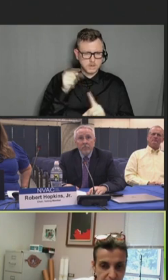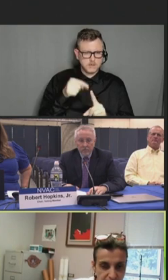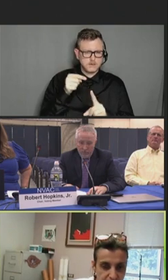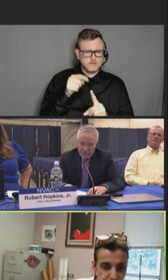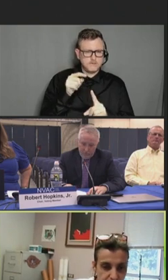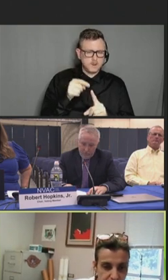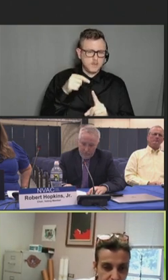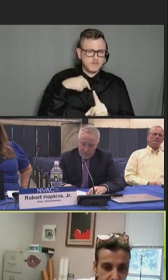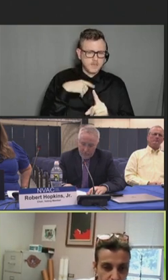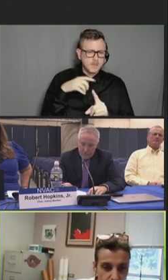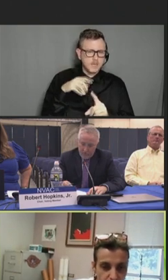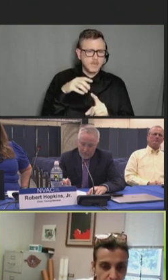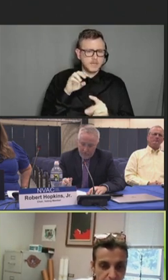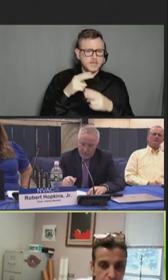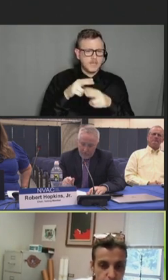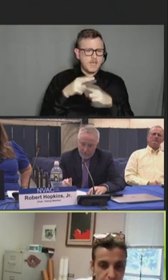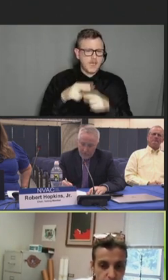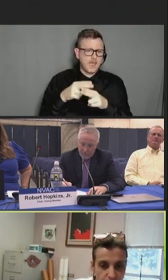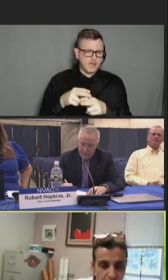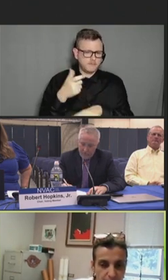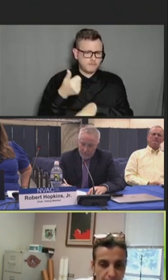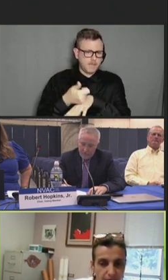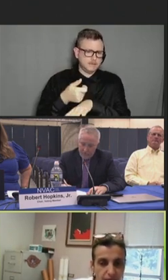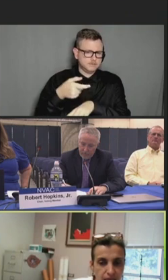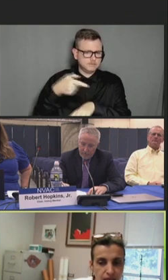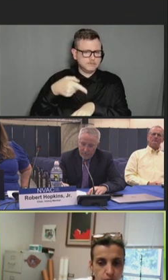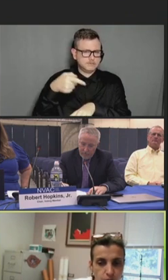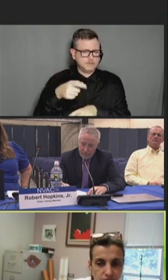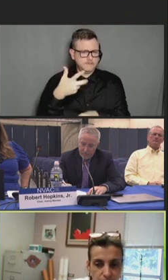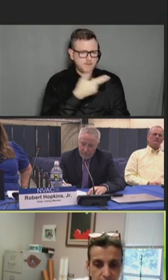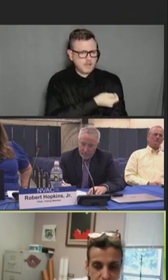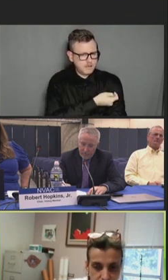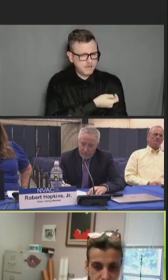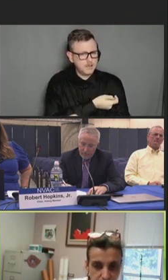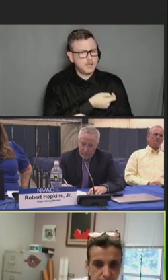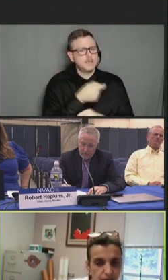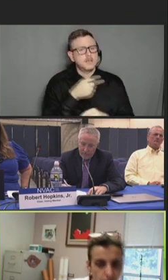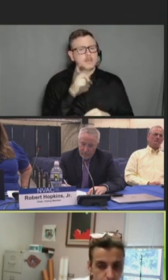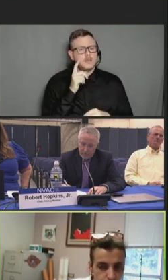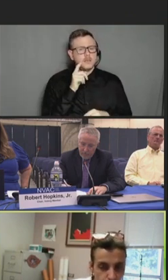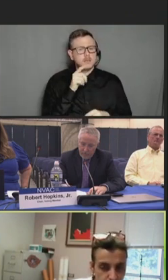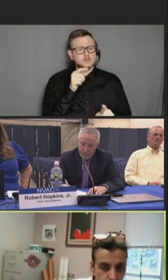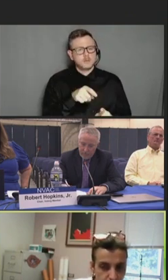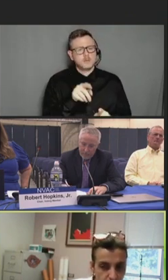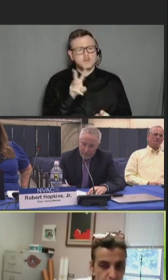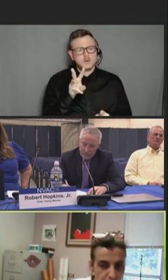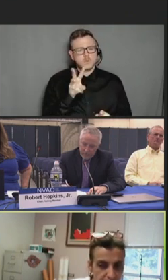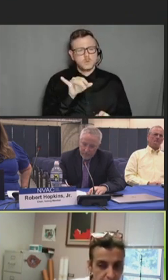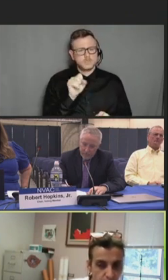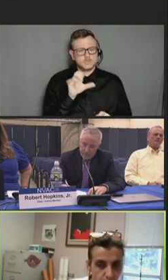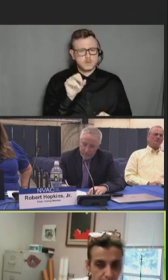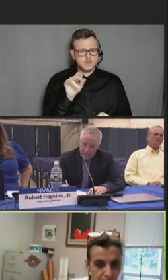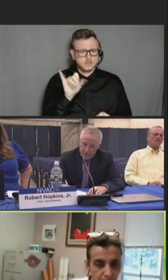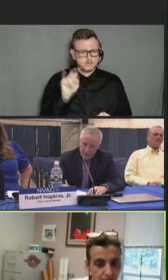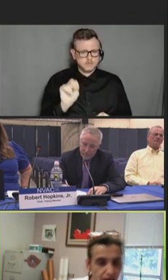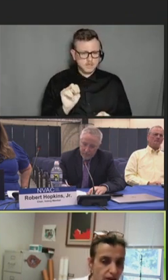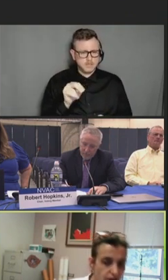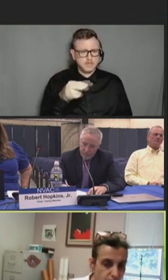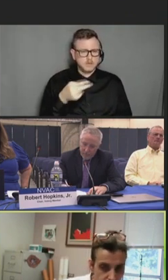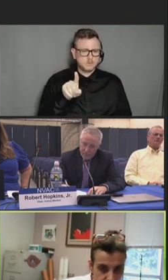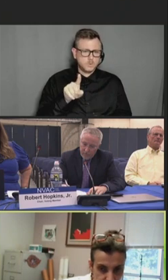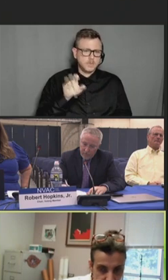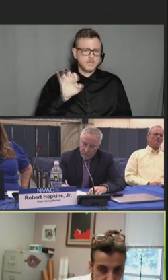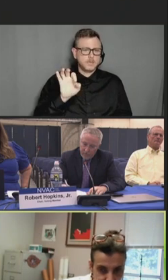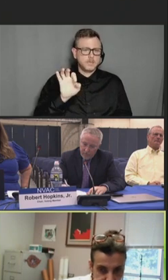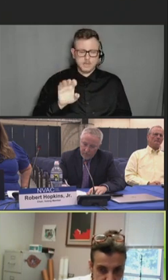that's pandemic '09 H1N1-like, the Wisconsin, also H1N1 pandemic '09-like for the recombinant